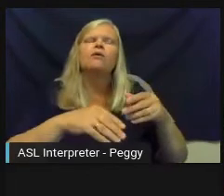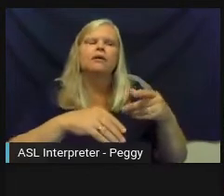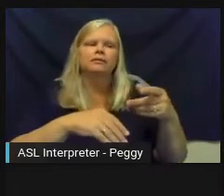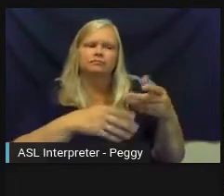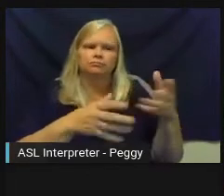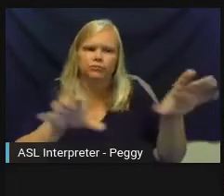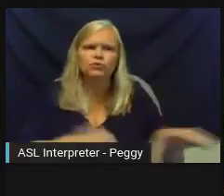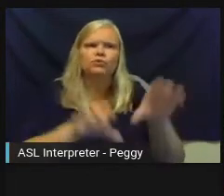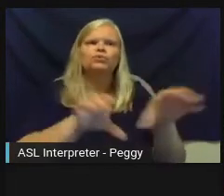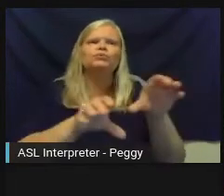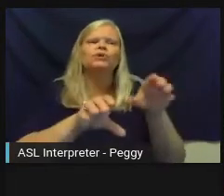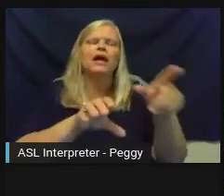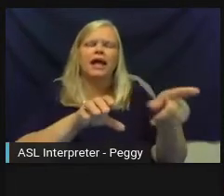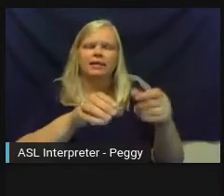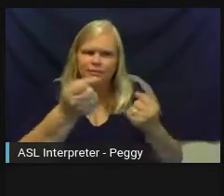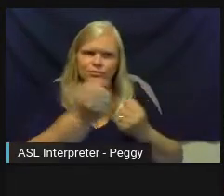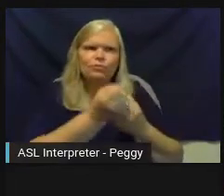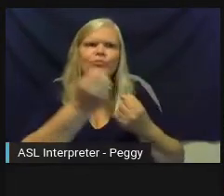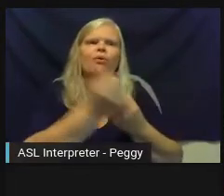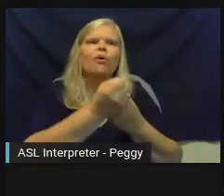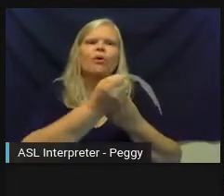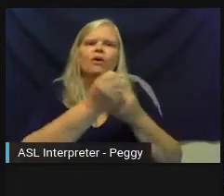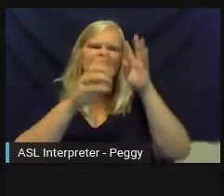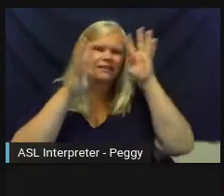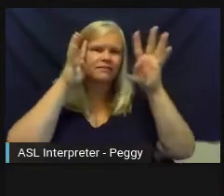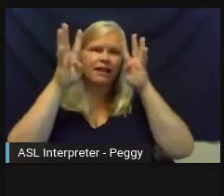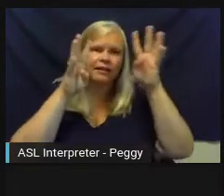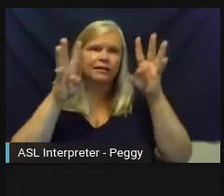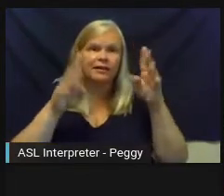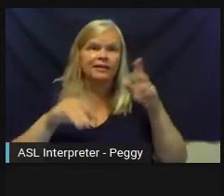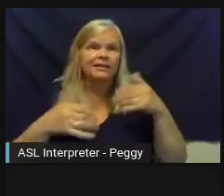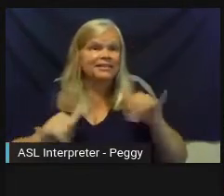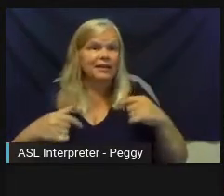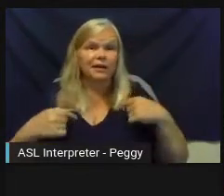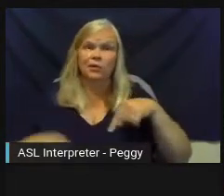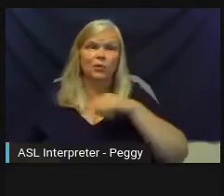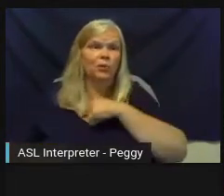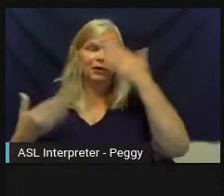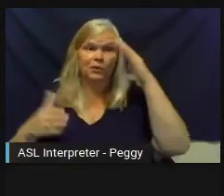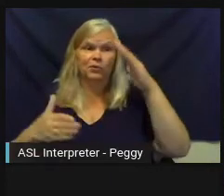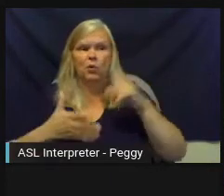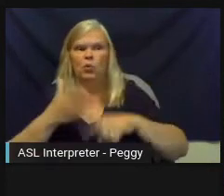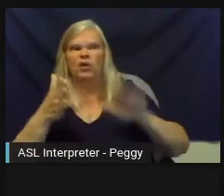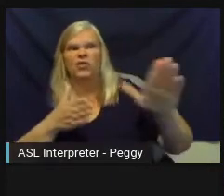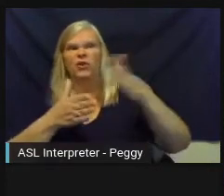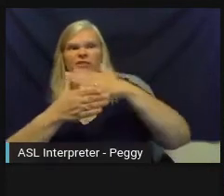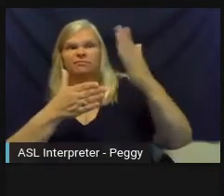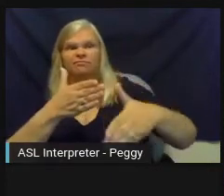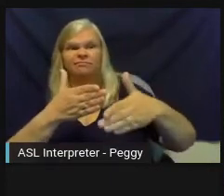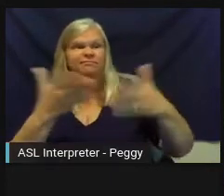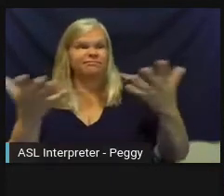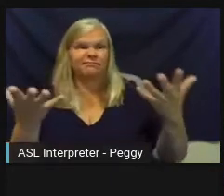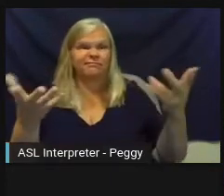innovative ways. Again, not always knowing what the end result is. Sometimes it's hard for some organizations.